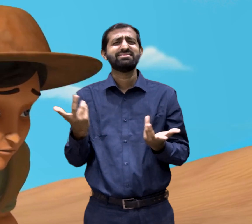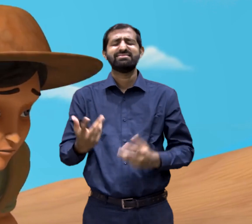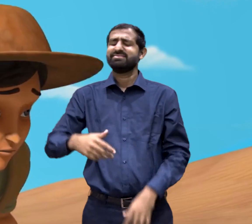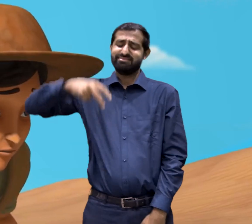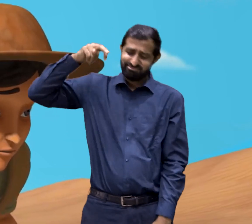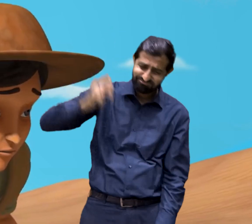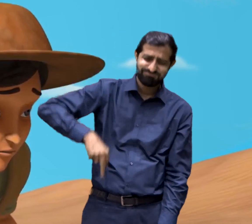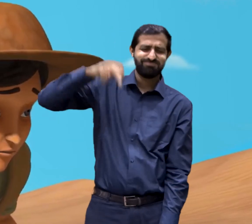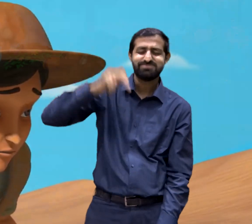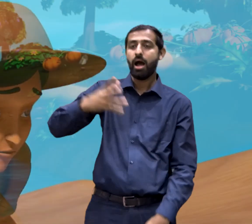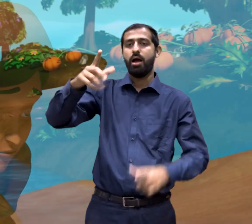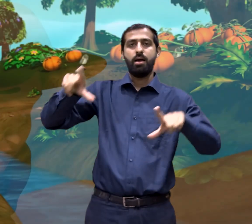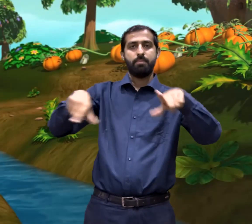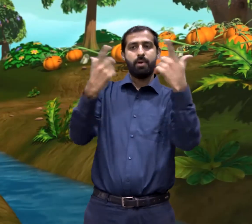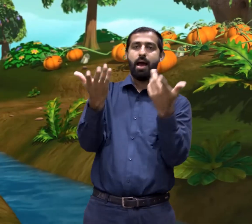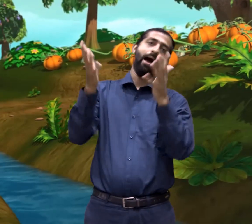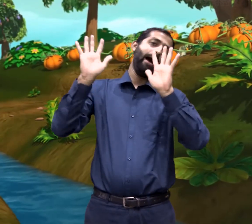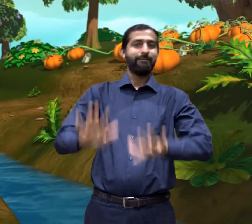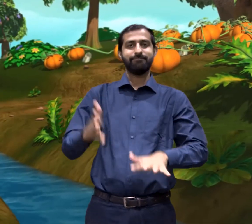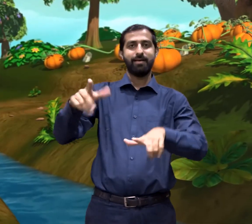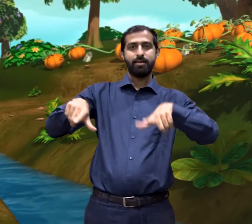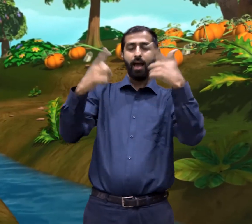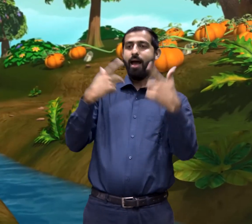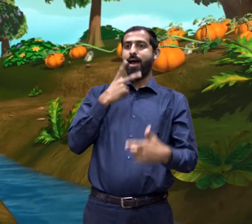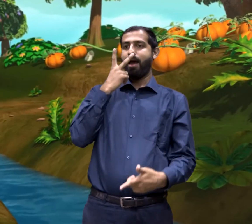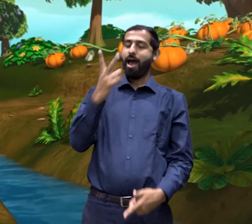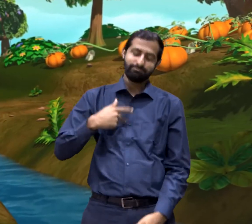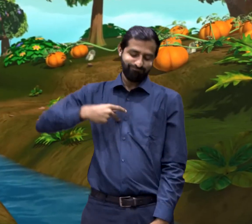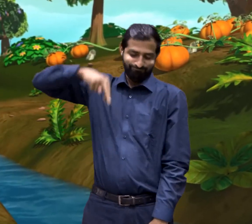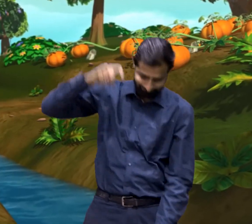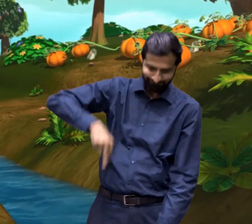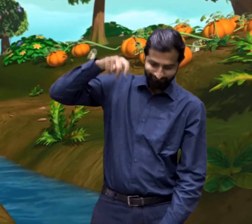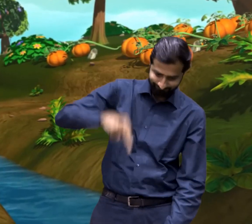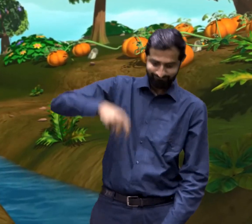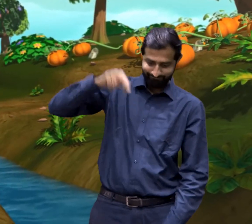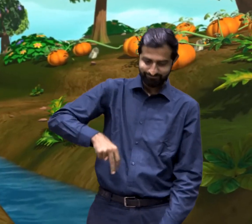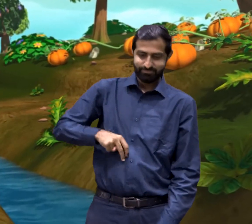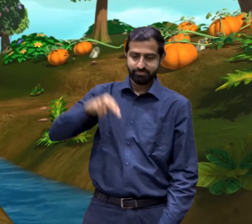Suddenly he saw a garden and he entered into it.